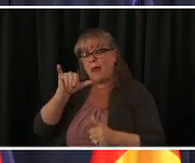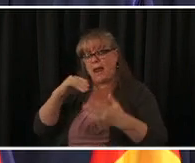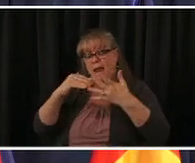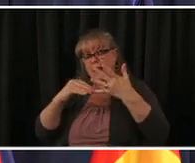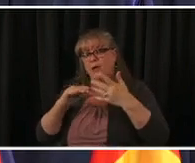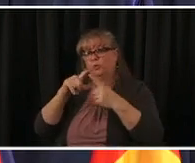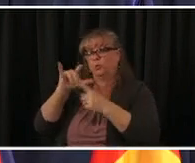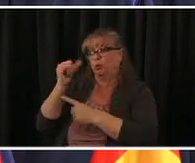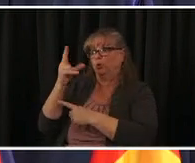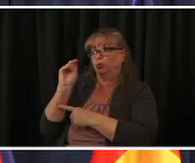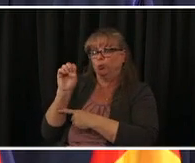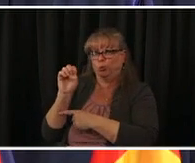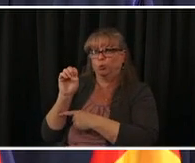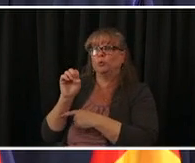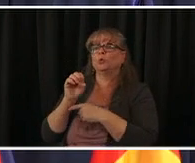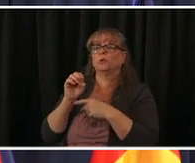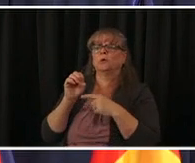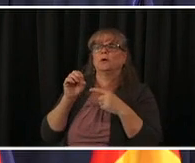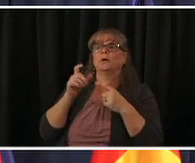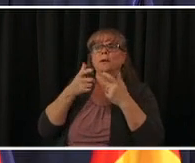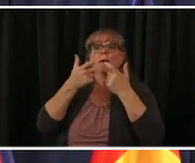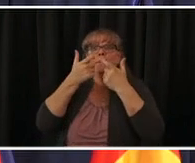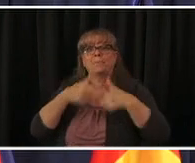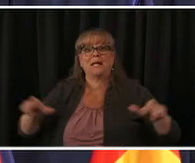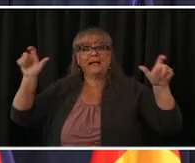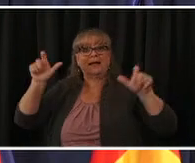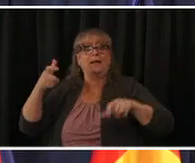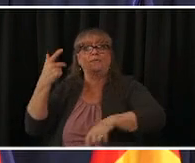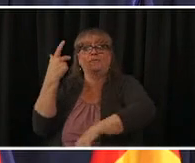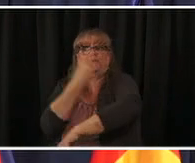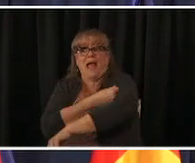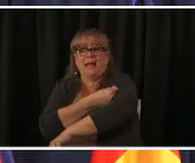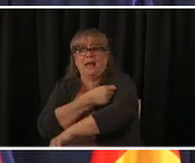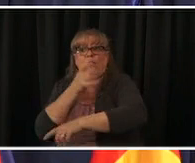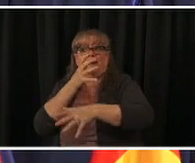first vaccine in may we'll need the second one in june but all of that should be retired by